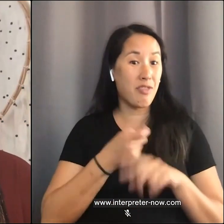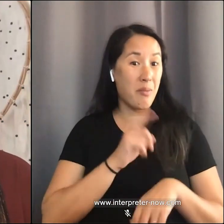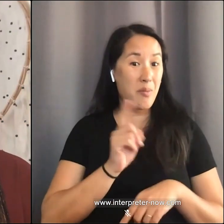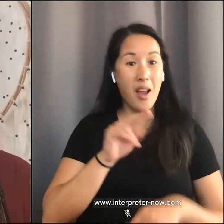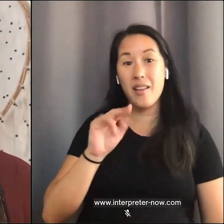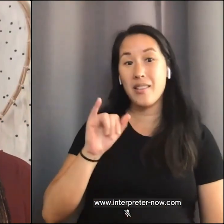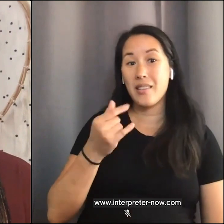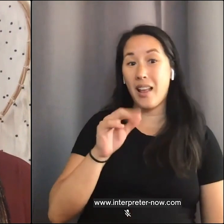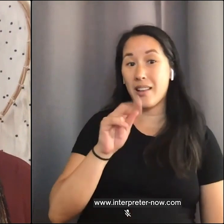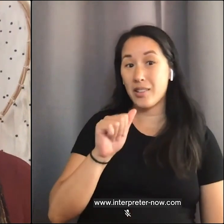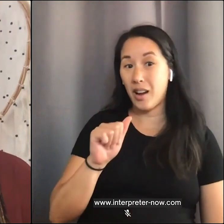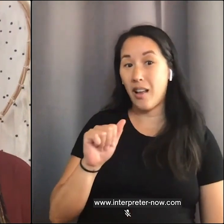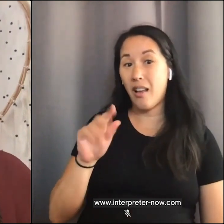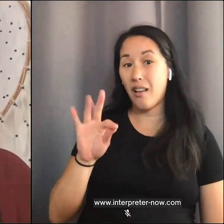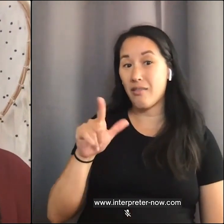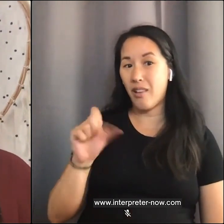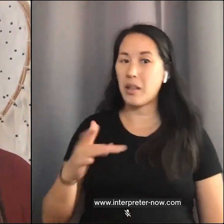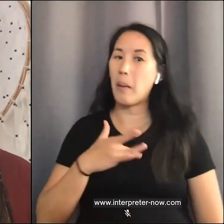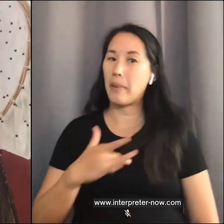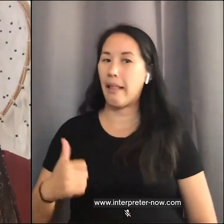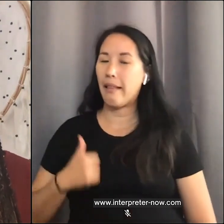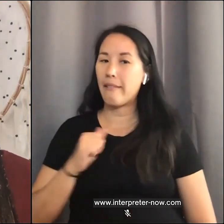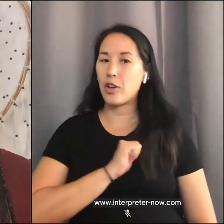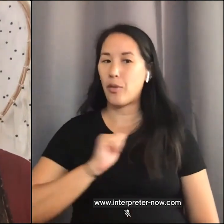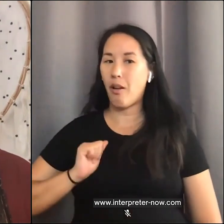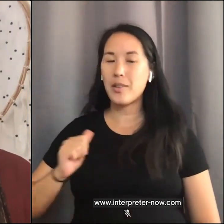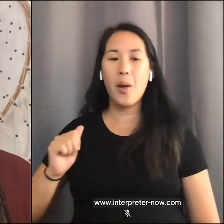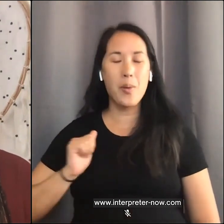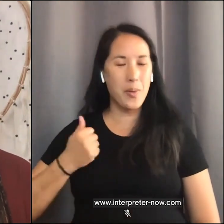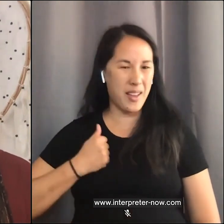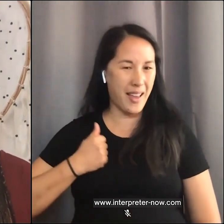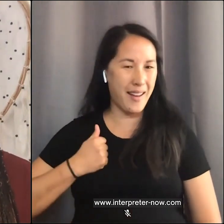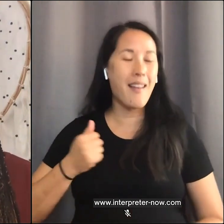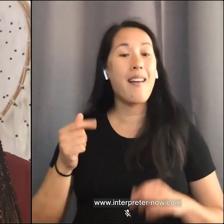which is in Toronto. I mention my location because I wish to acknowledge that the sacred